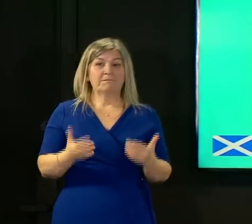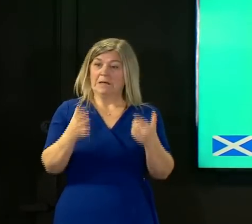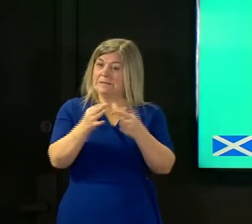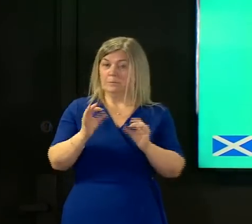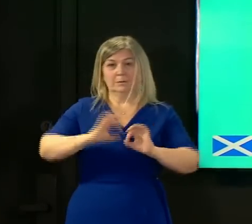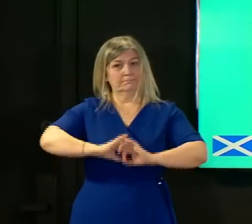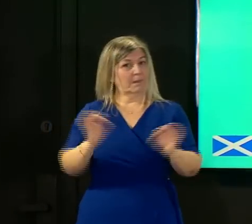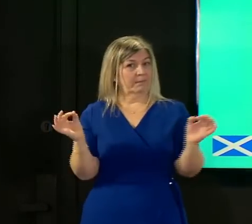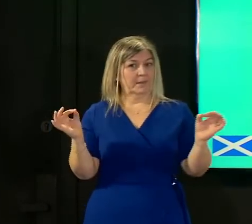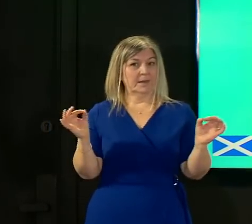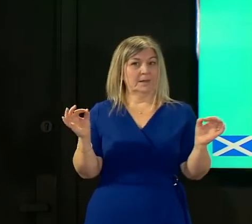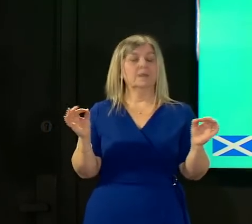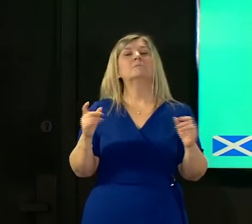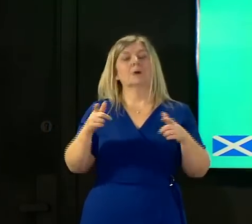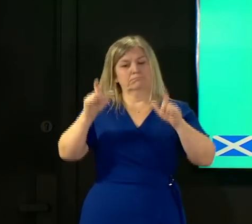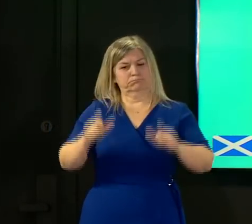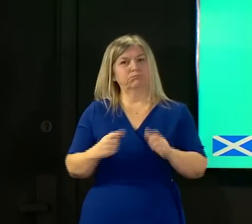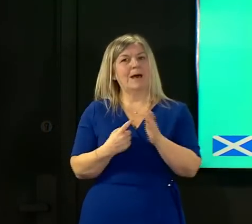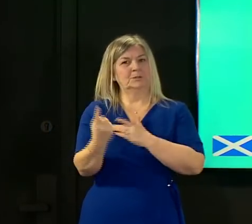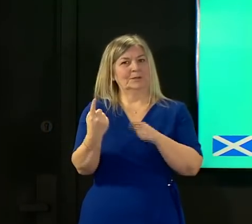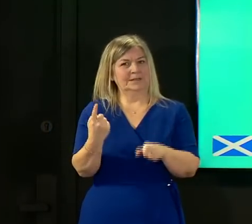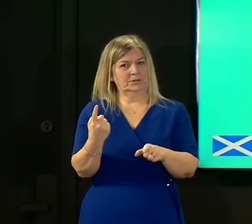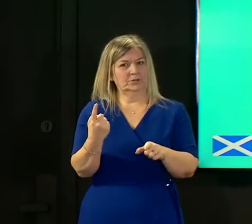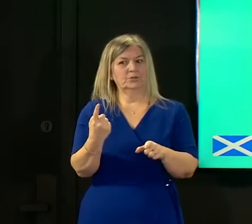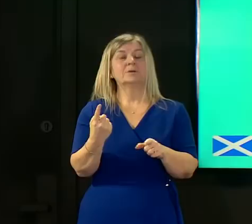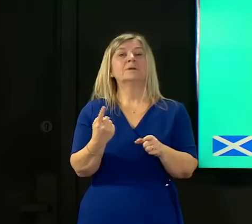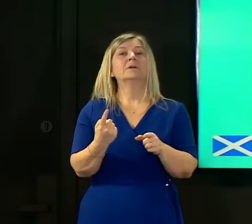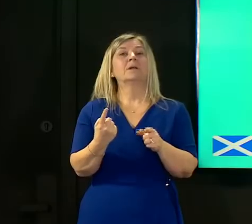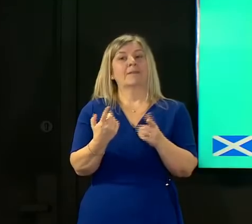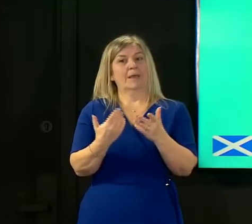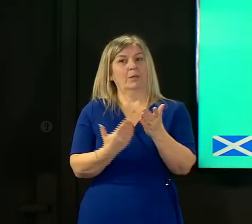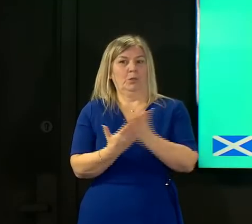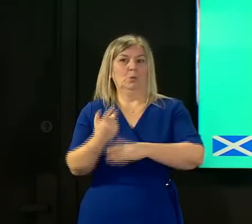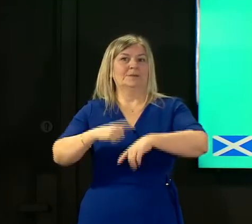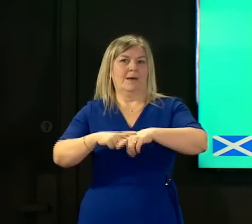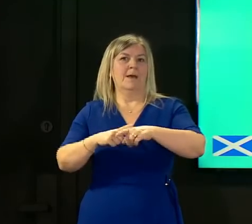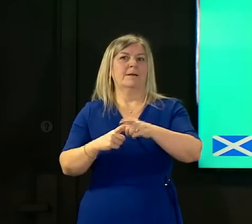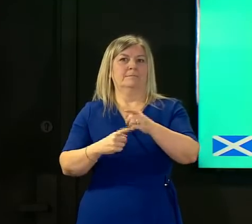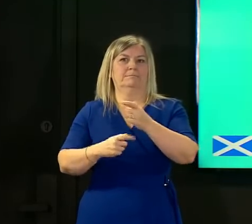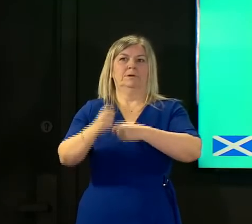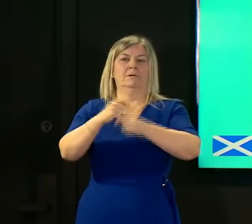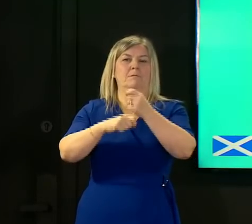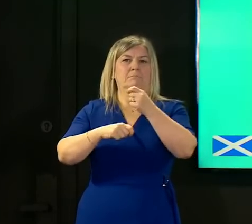isolation they subsequently developed symptoms and sought testing during the early part of the